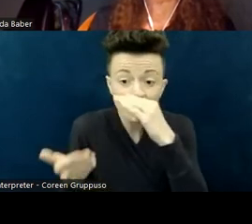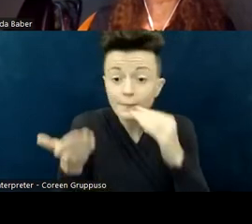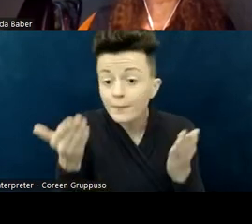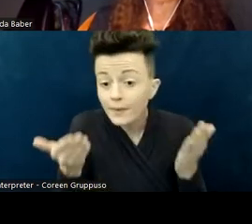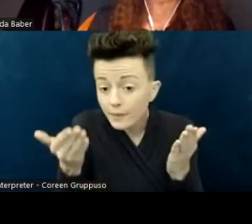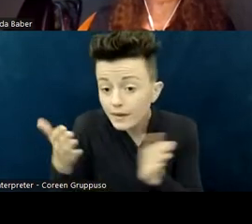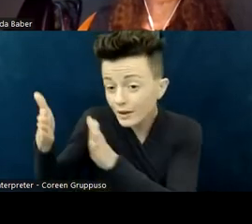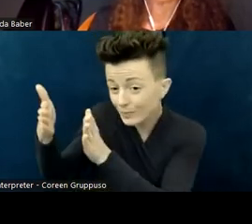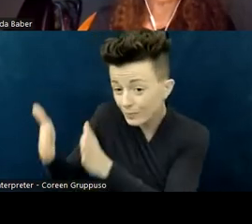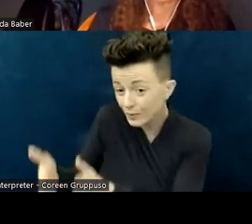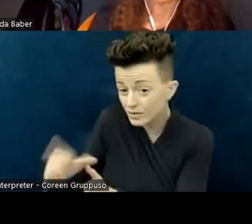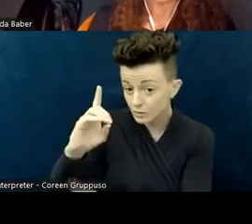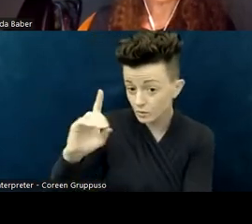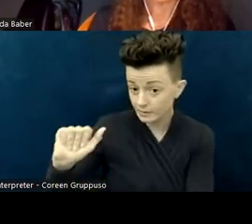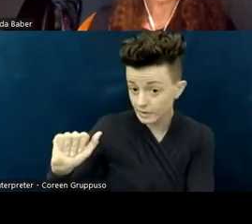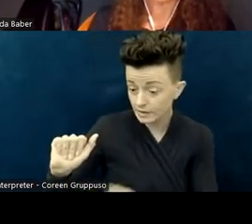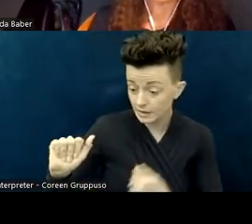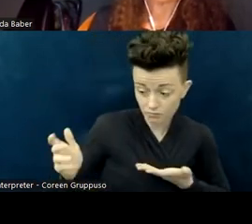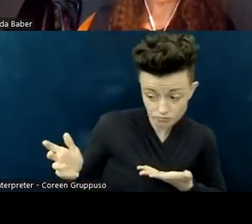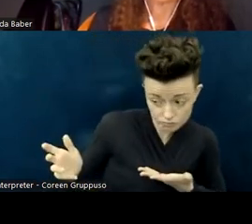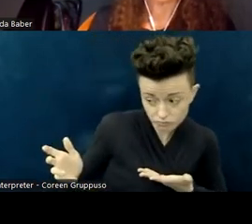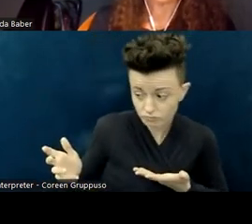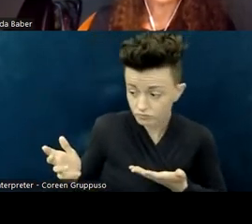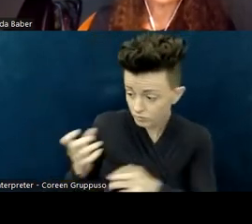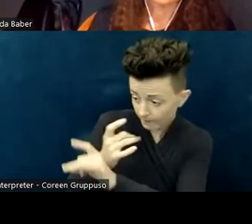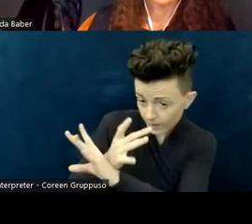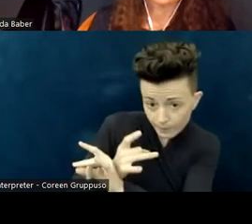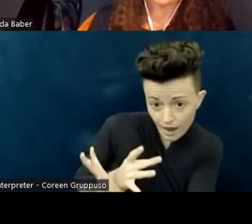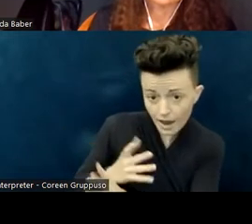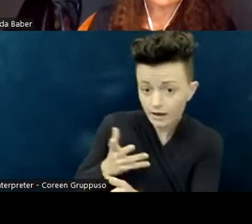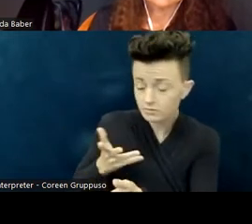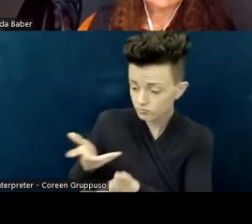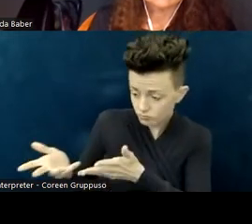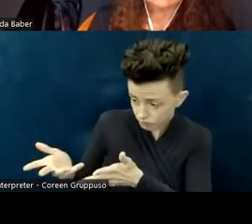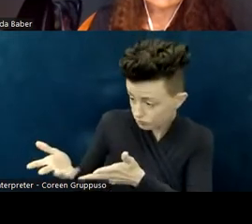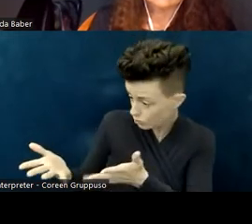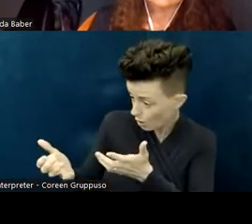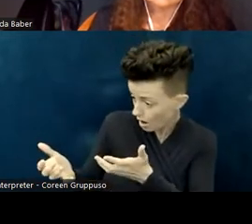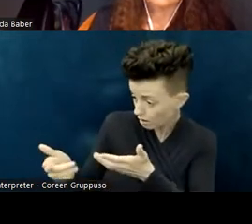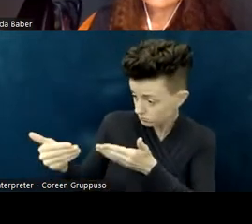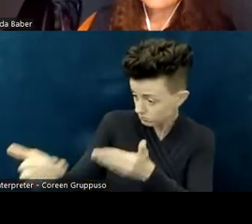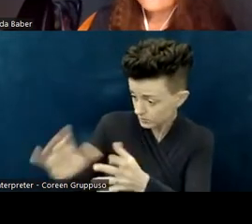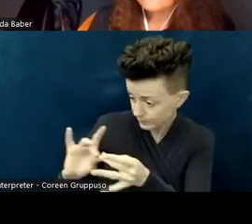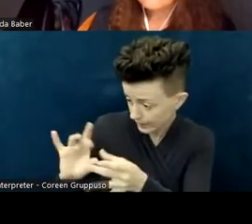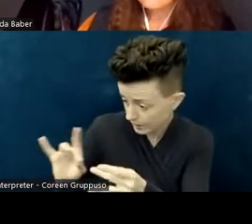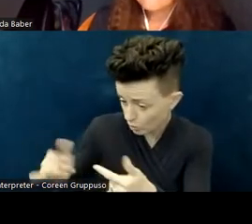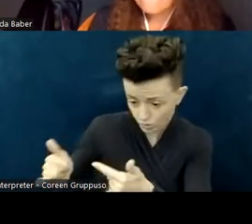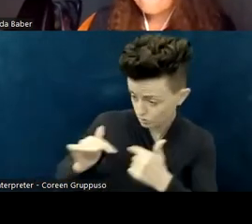but whatever we're doing, always asking for feedback, following the lead of people with disabilities. For instance, any of the documents